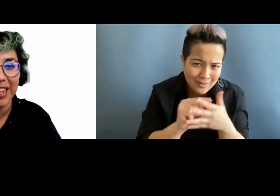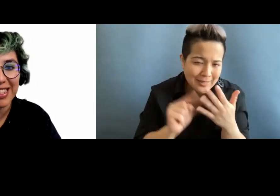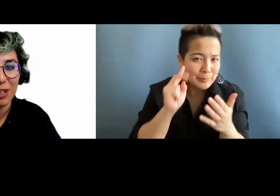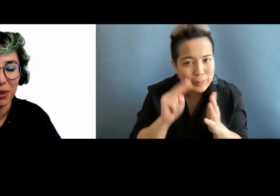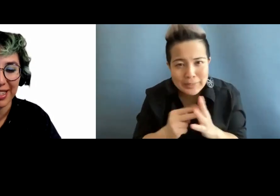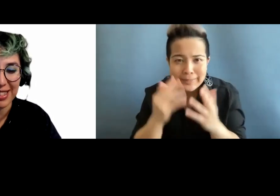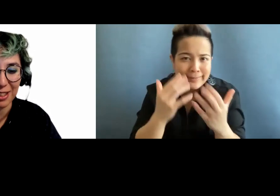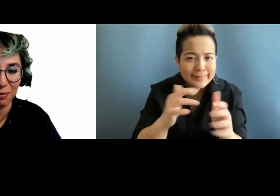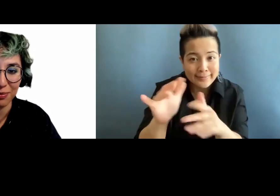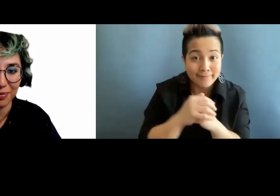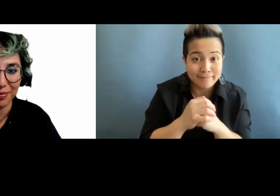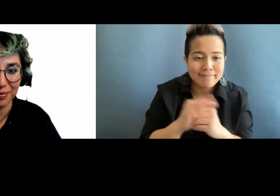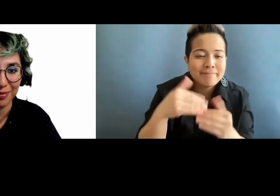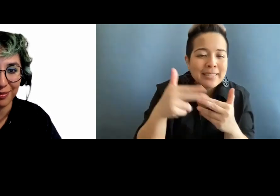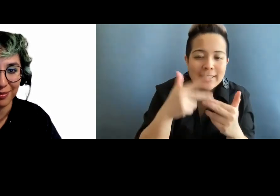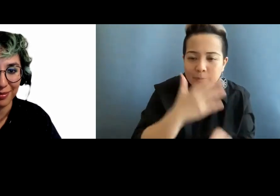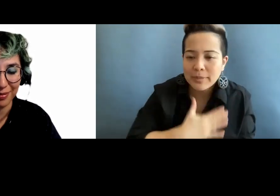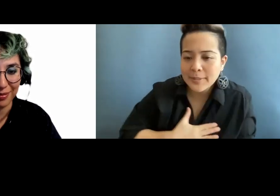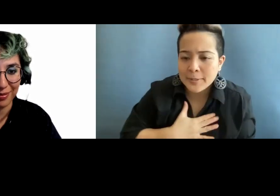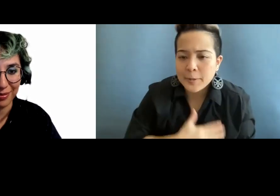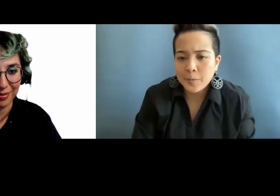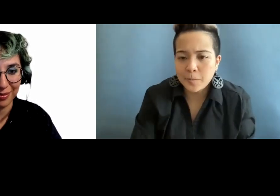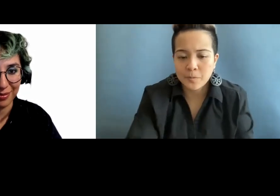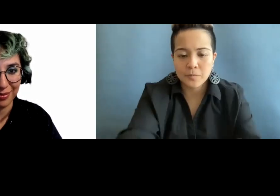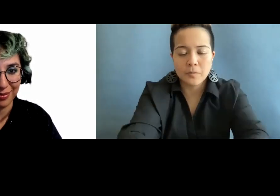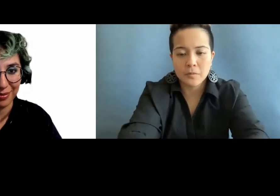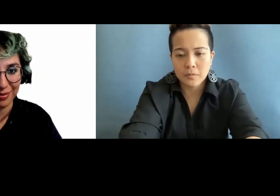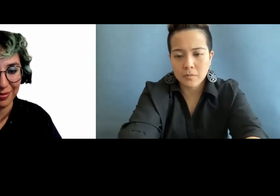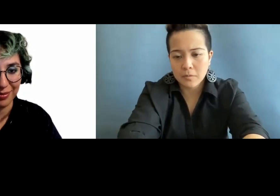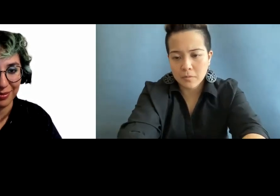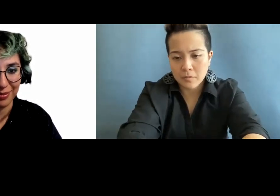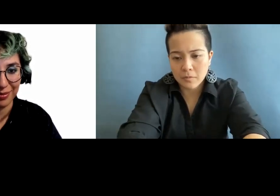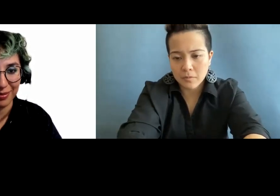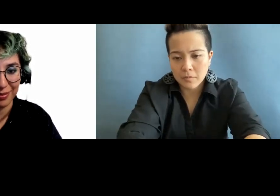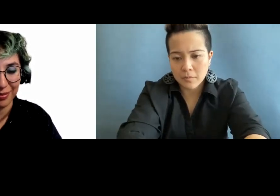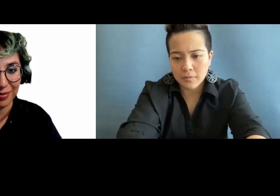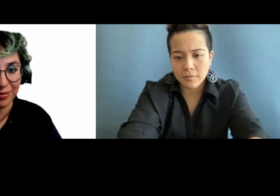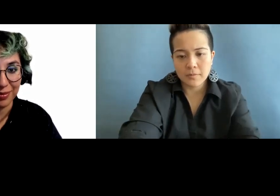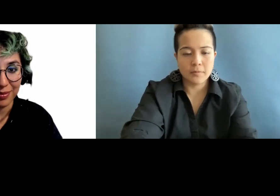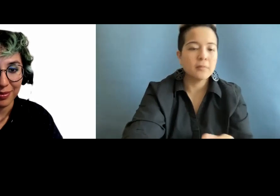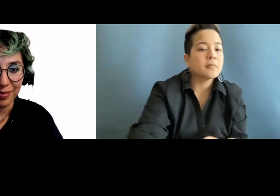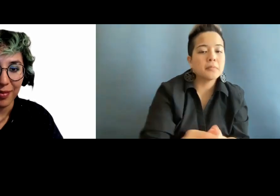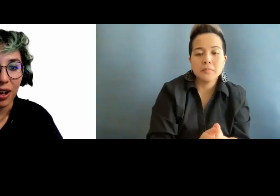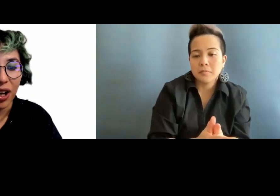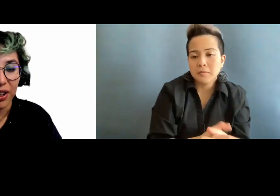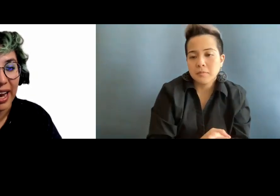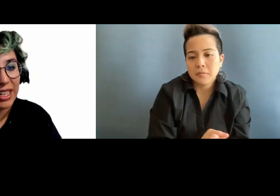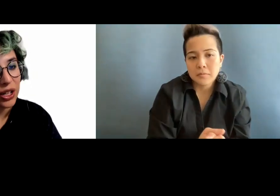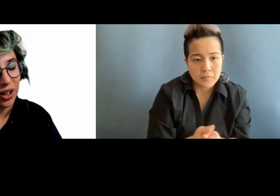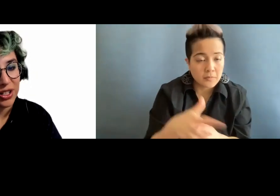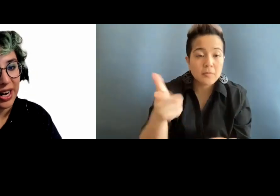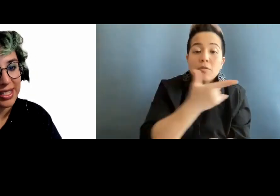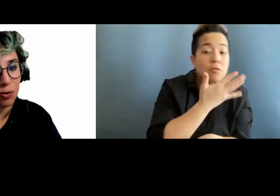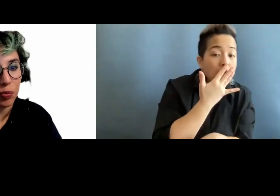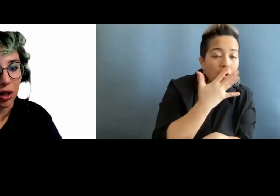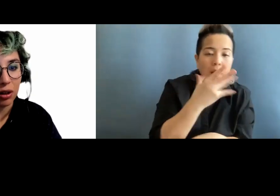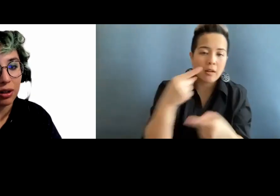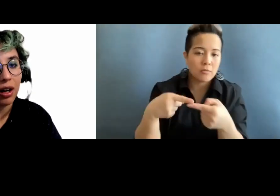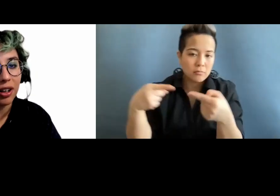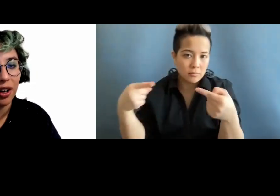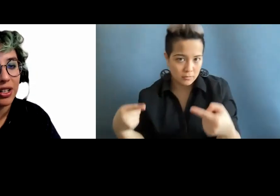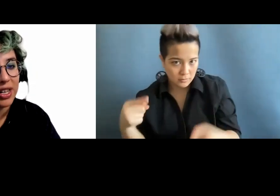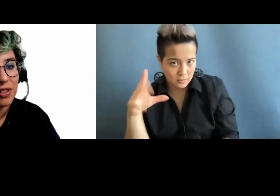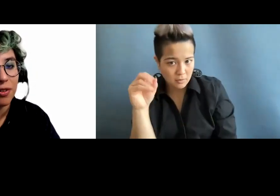Next slide, please. Color and contrast. Now, color and contrast